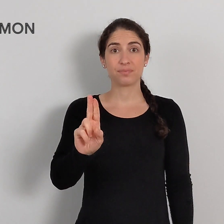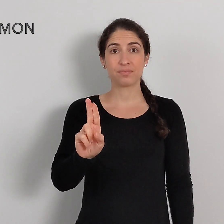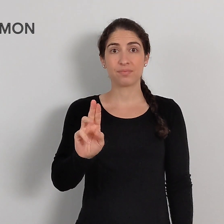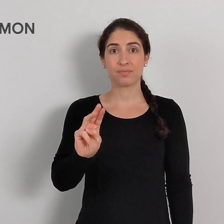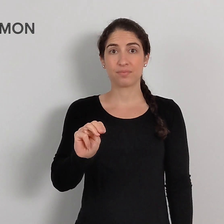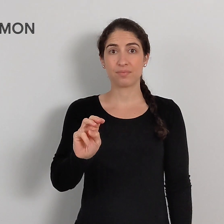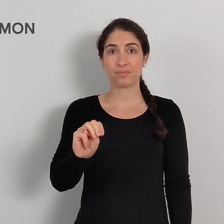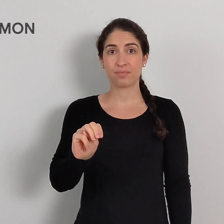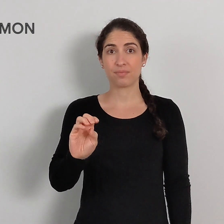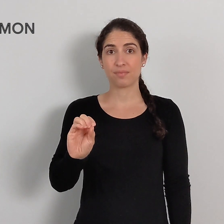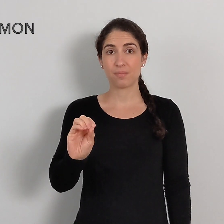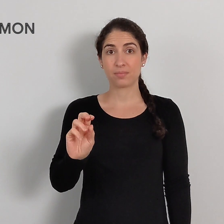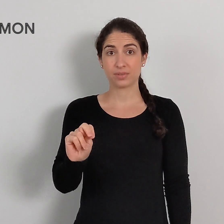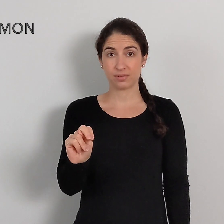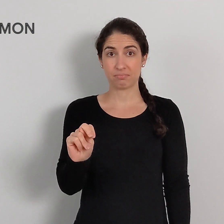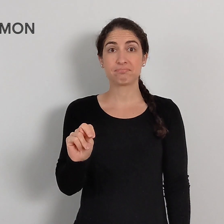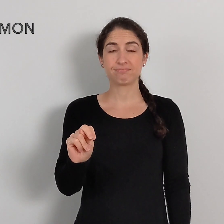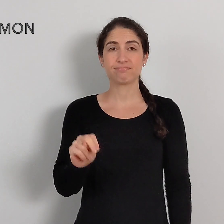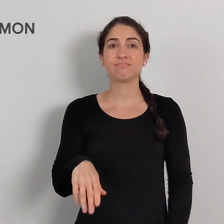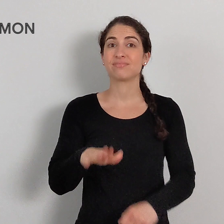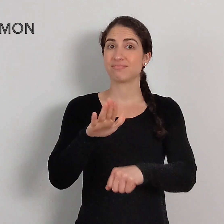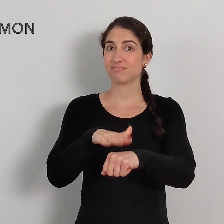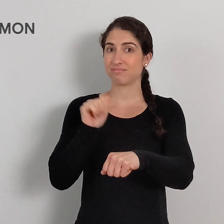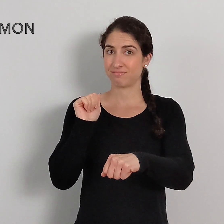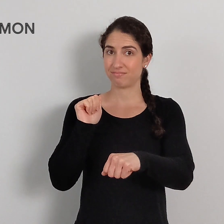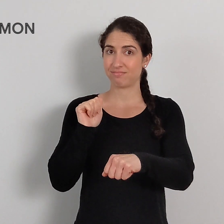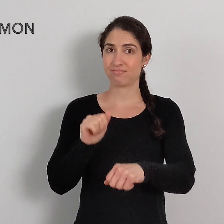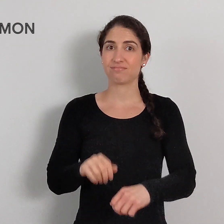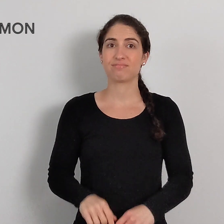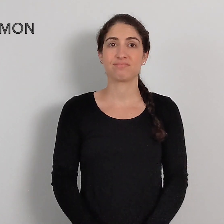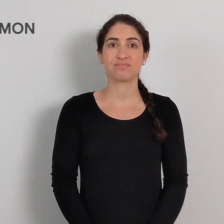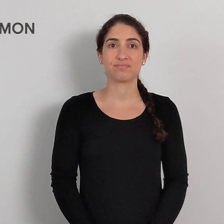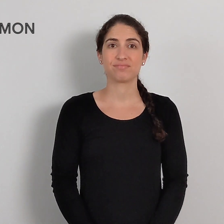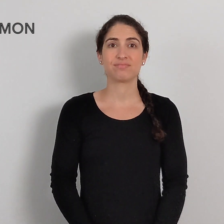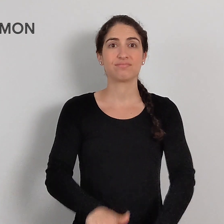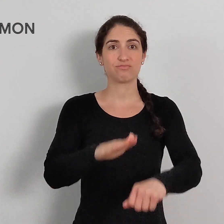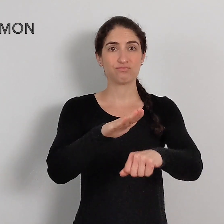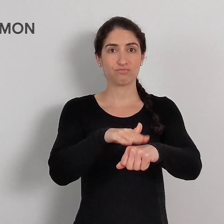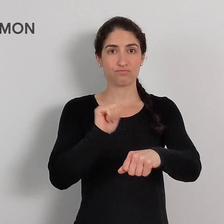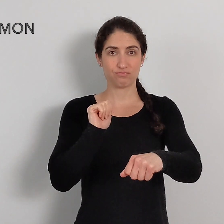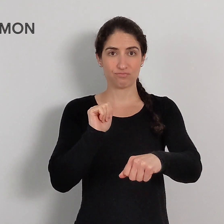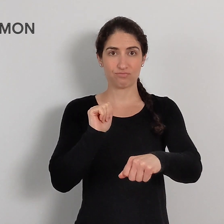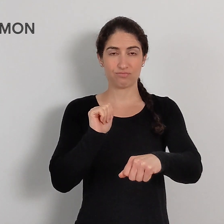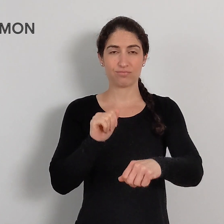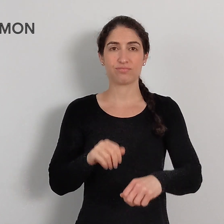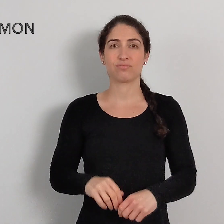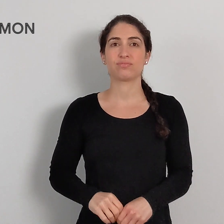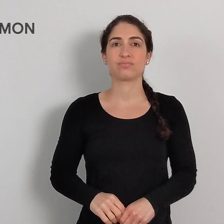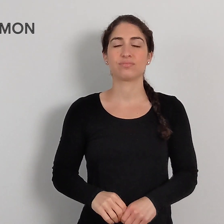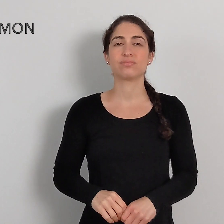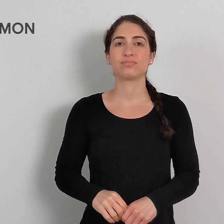The word "summon", like to call someone to come to you: SUMMON